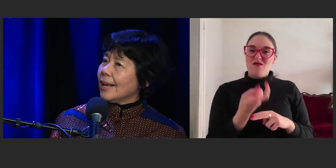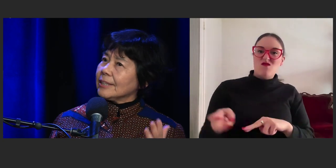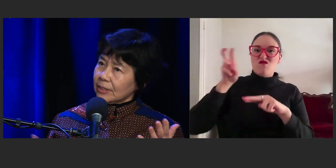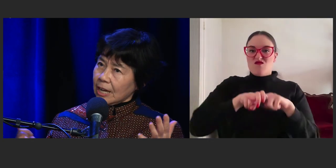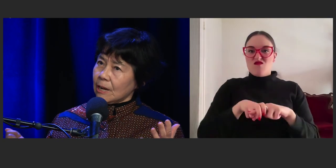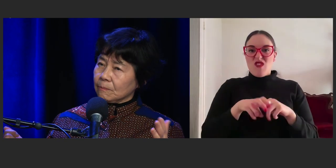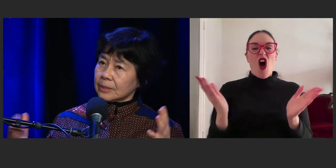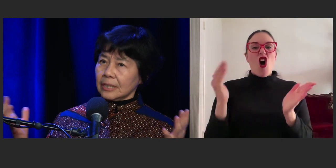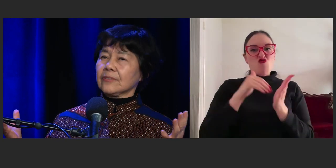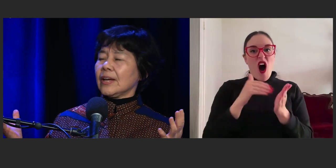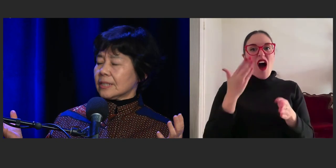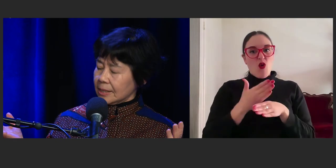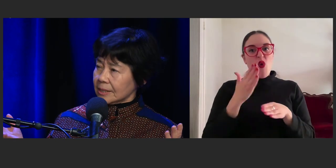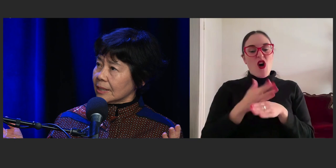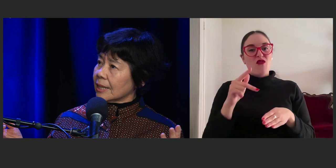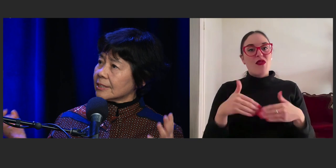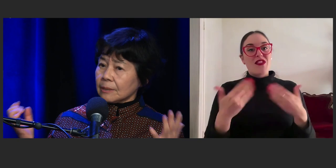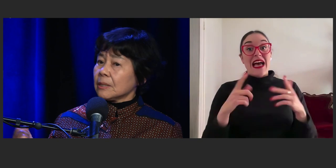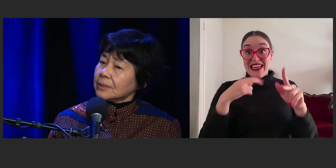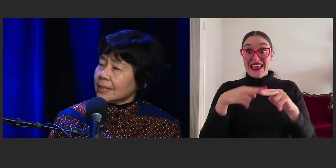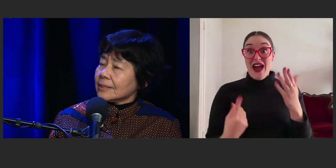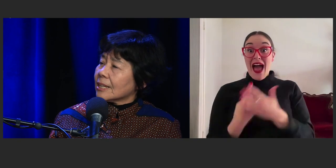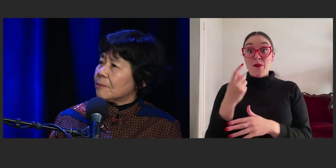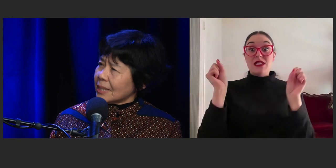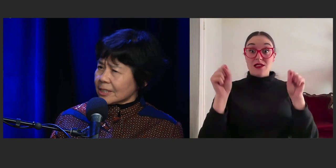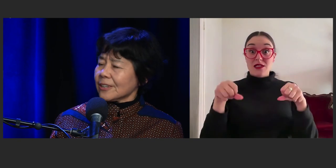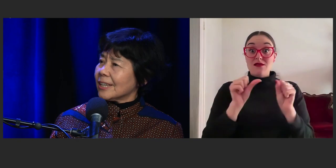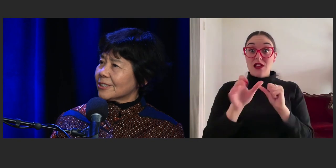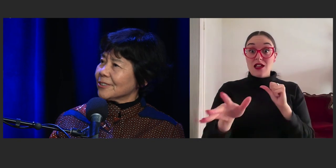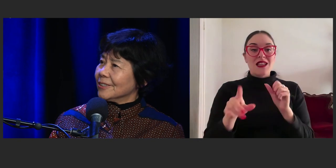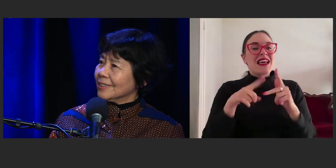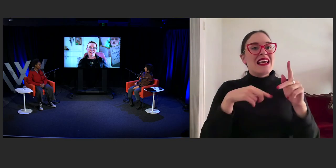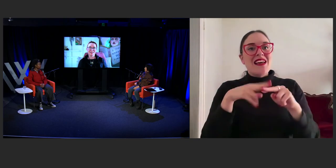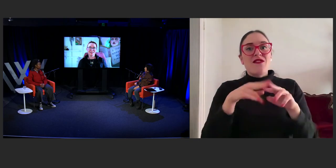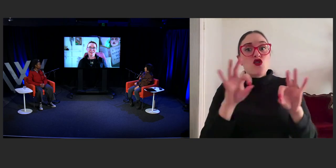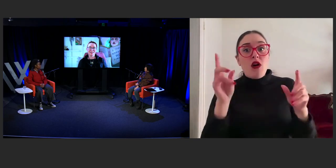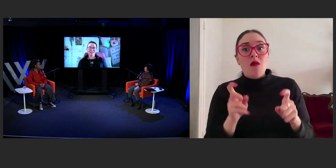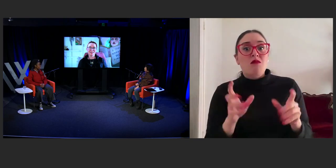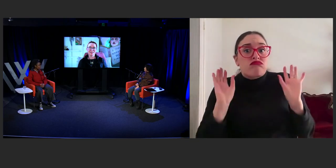And if it comes, it's fantastic and sometimes it doesn't come and that's okay too.